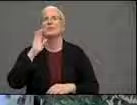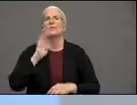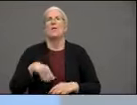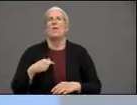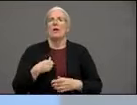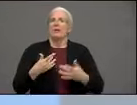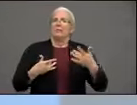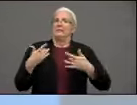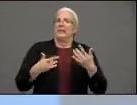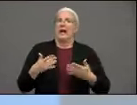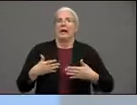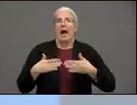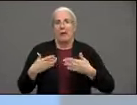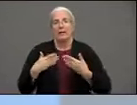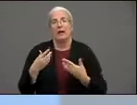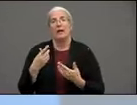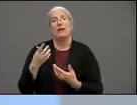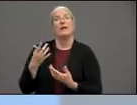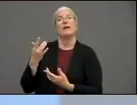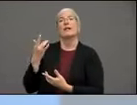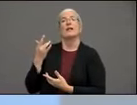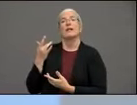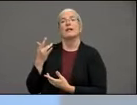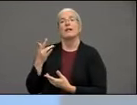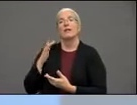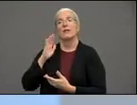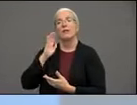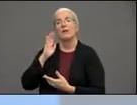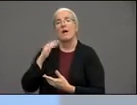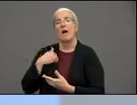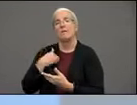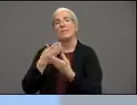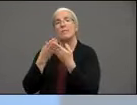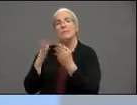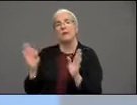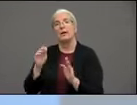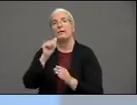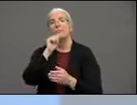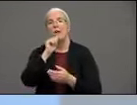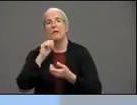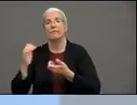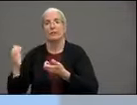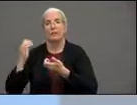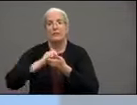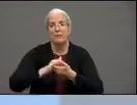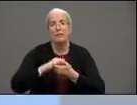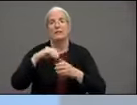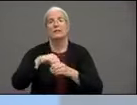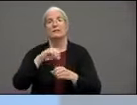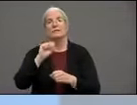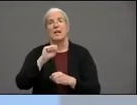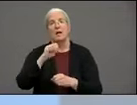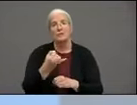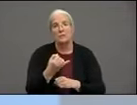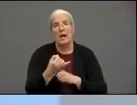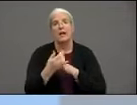that our pri public-private partnerships like the city of san jose and the county of santa clara and numerous school districts